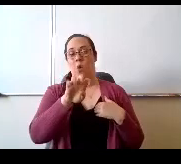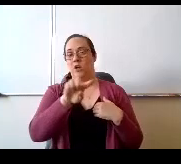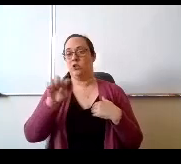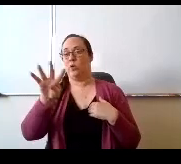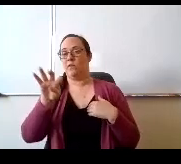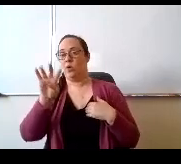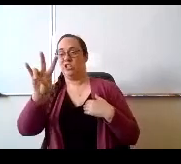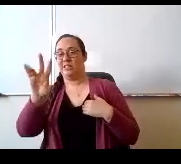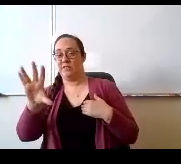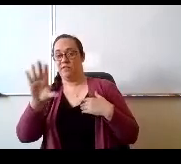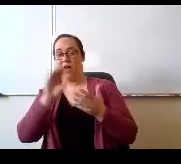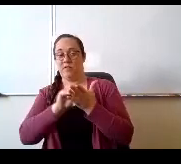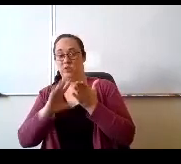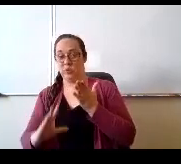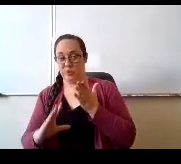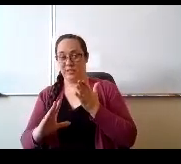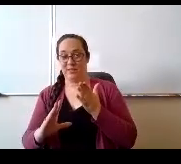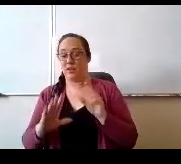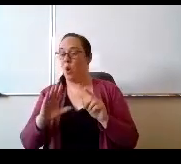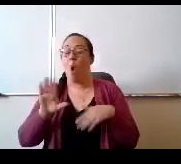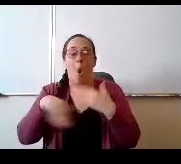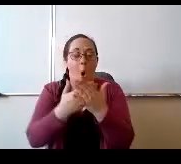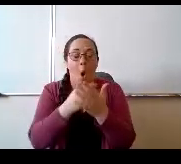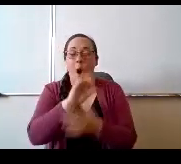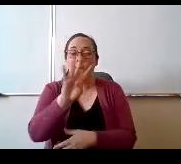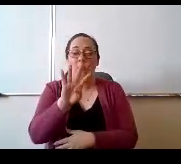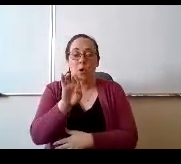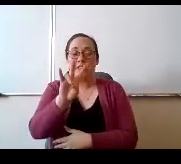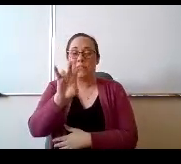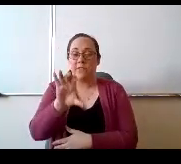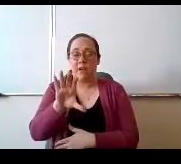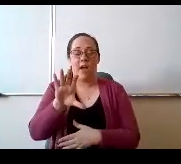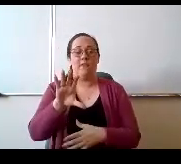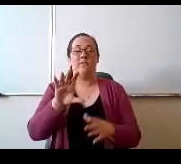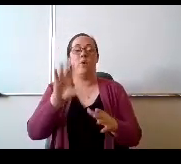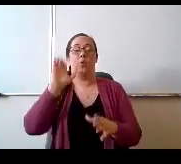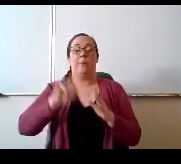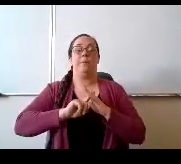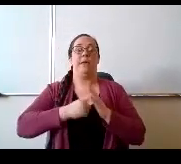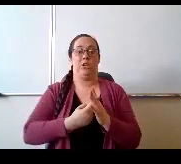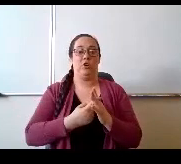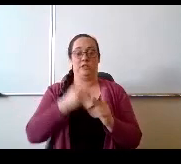if one reflects back on what took place the last I want to say 18 months.